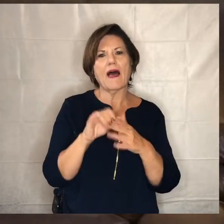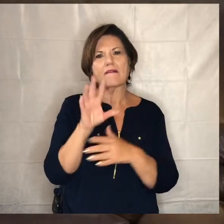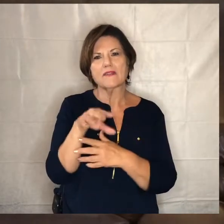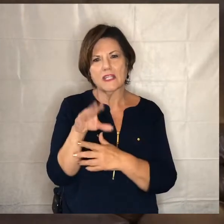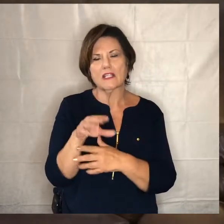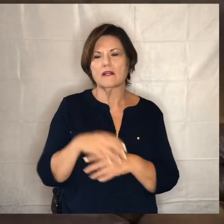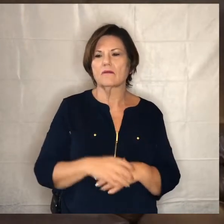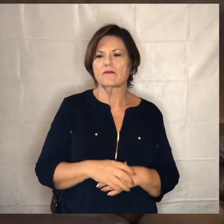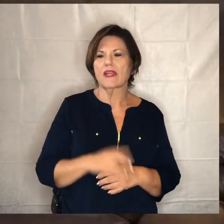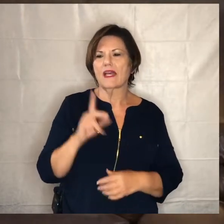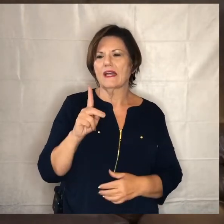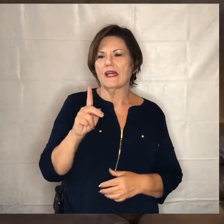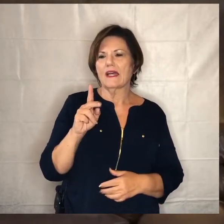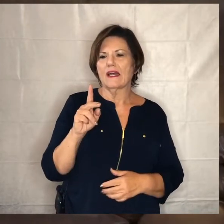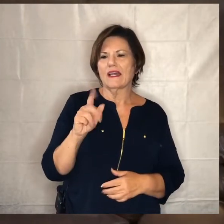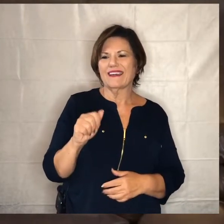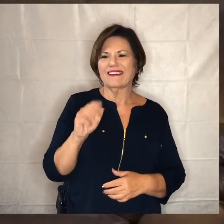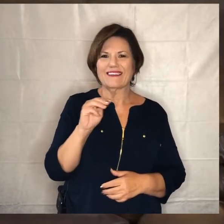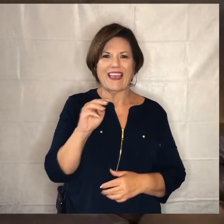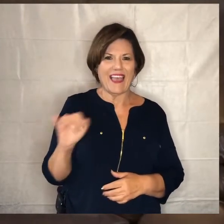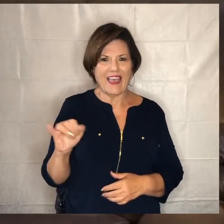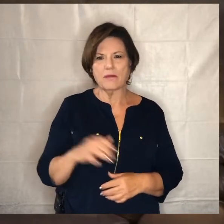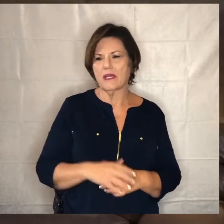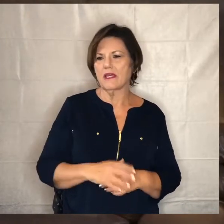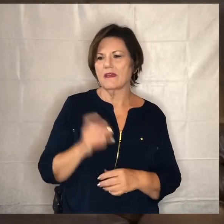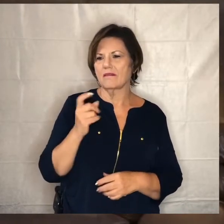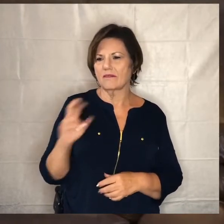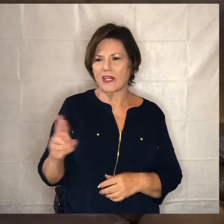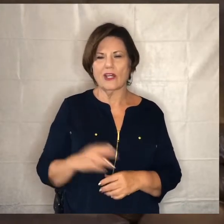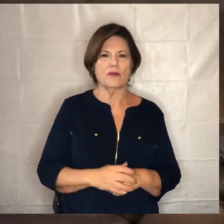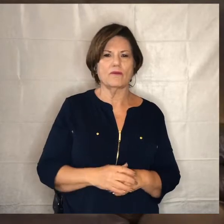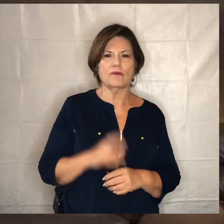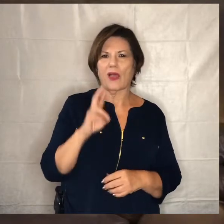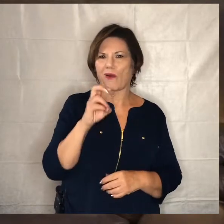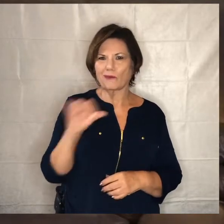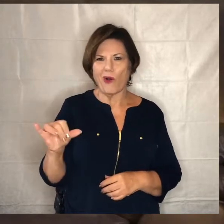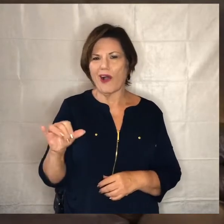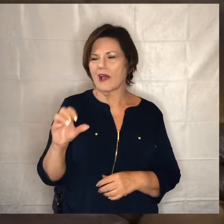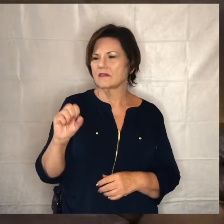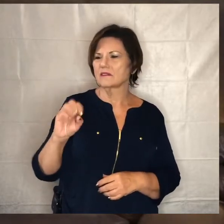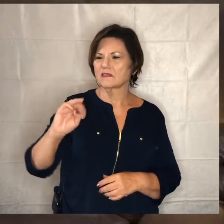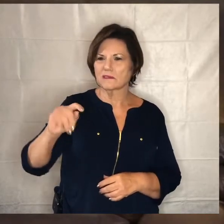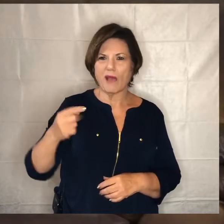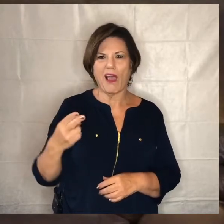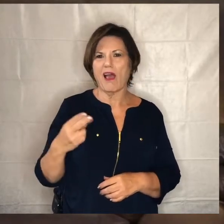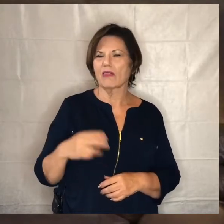cami fair and and roy smith i mean they they've been keeping